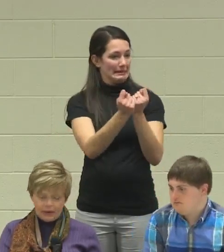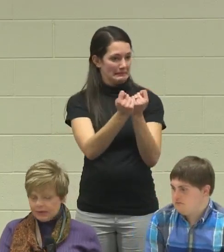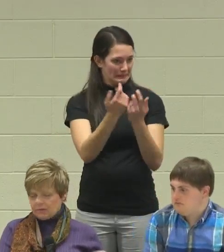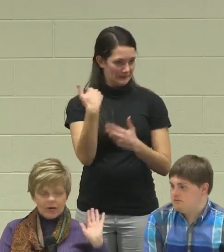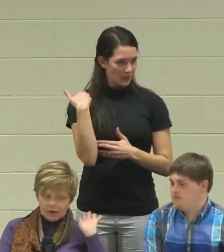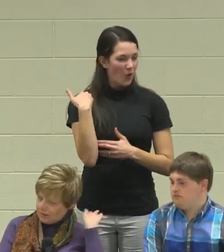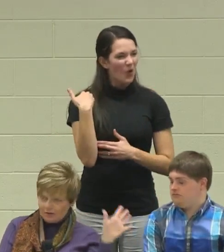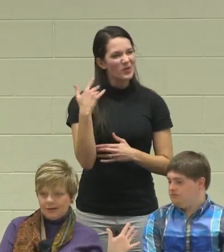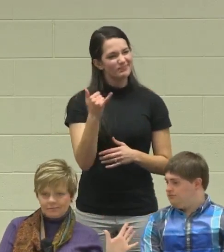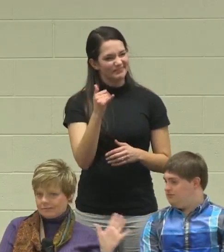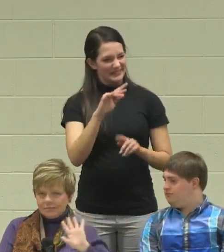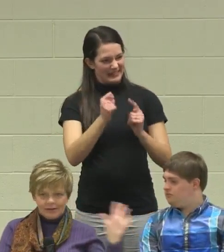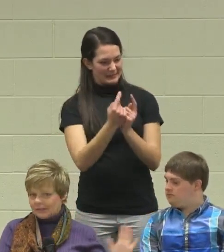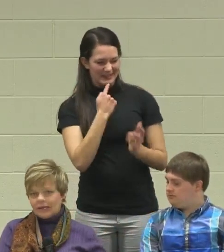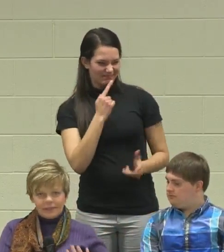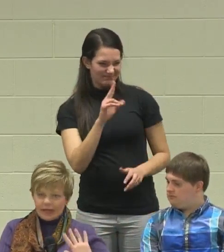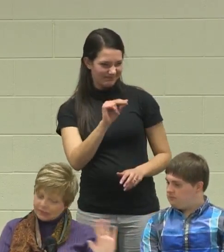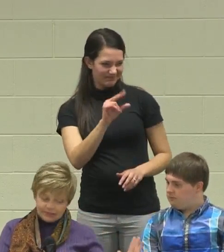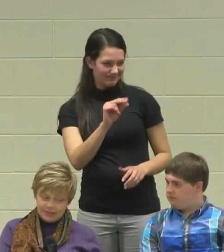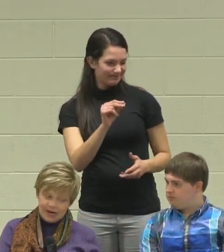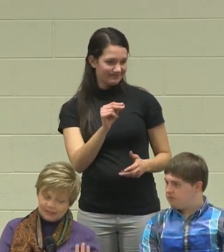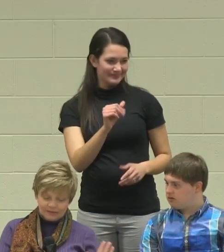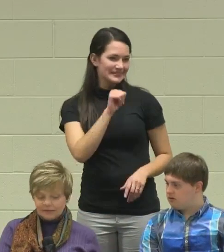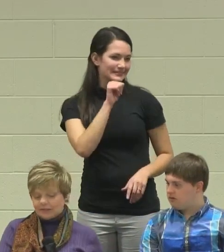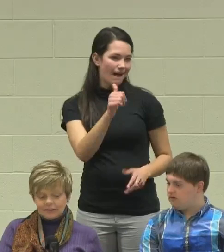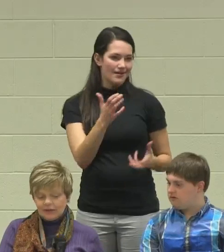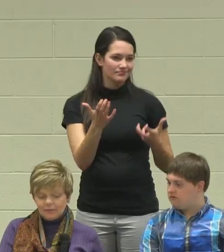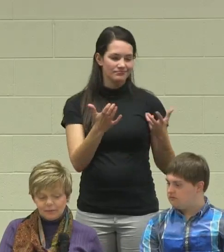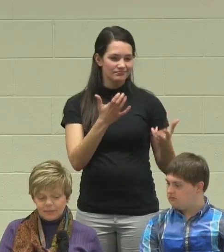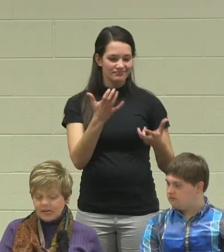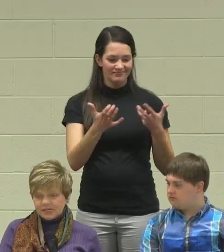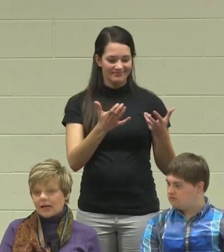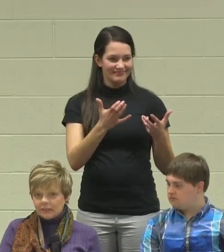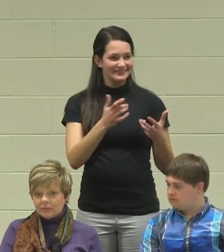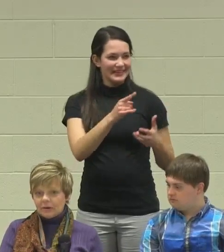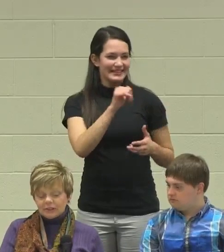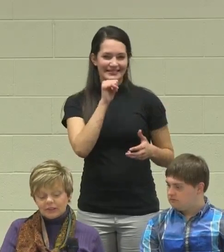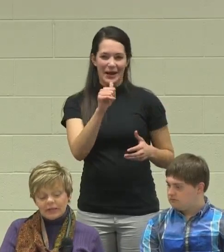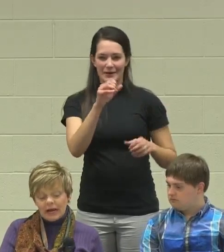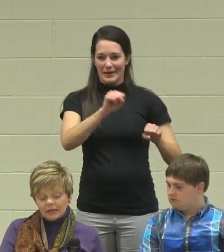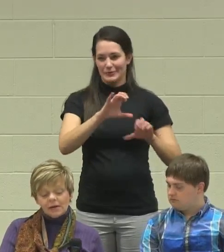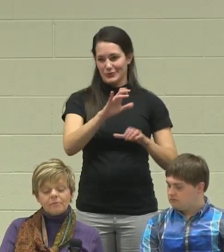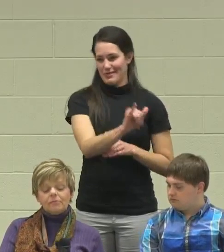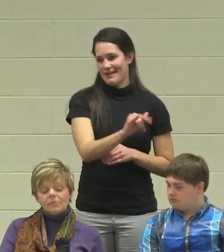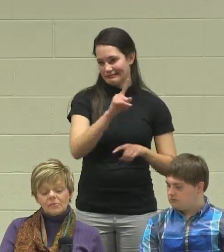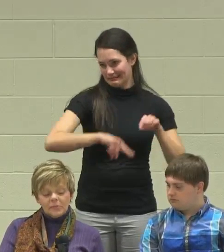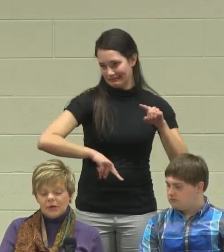they were like, "Oh, no that's just not, you know, he's not going to be able to do that,"